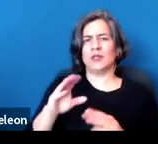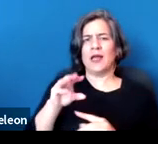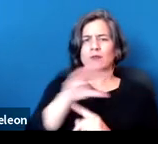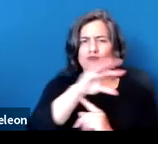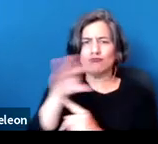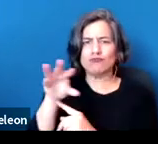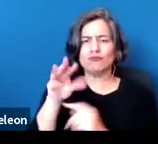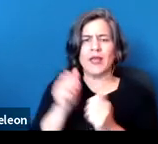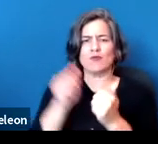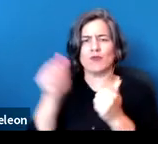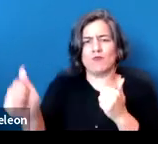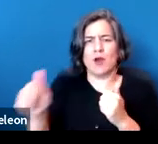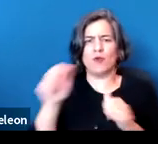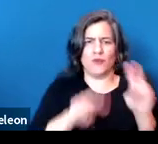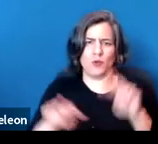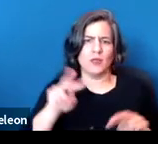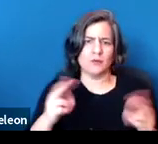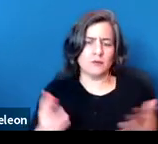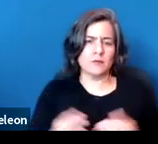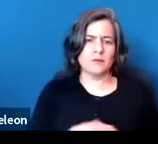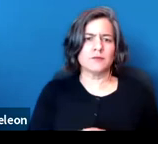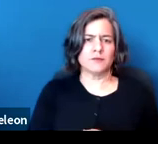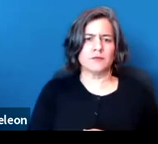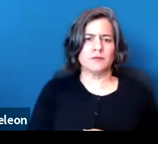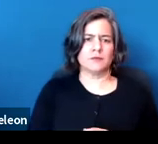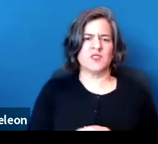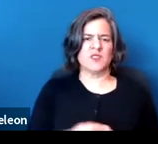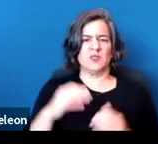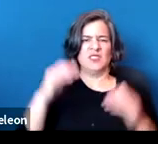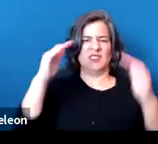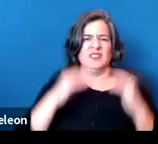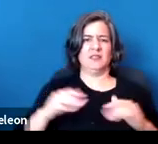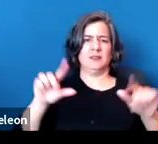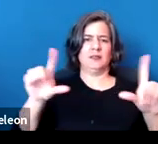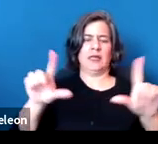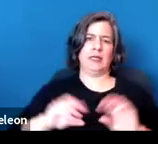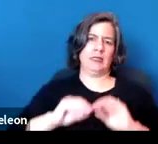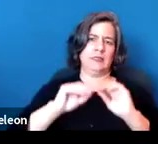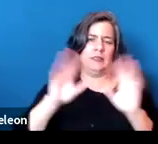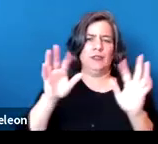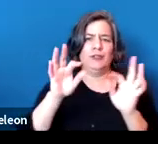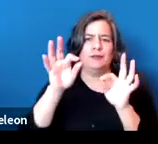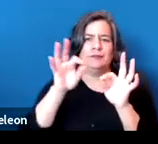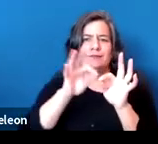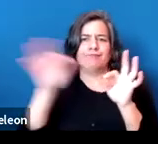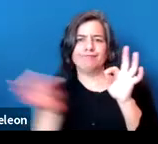And so this next slide just really writes out -- It writes out the language of the request,